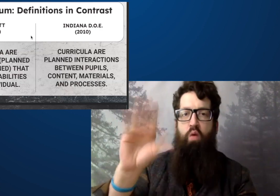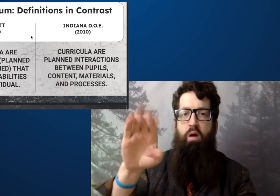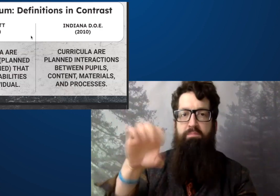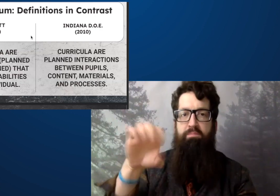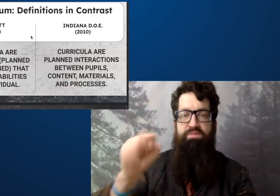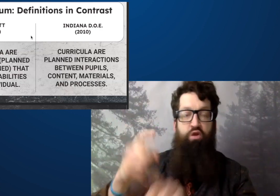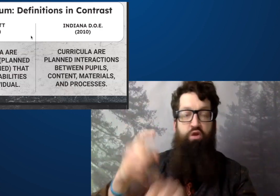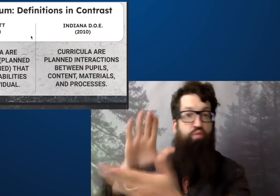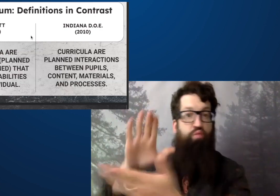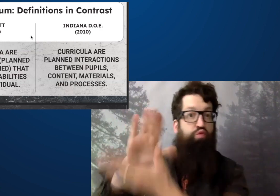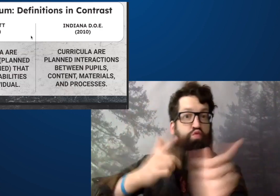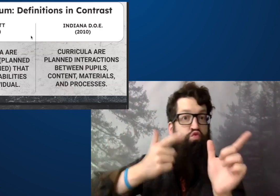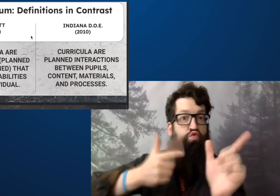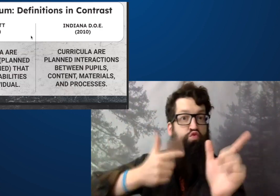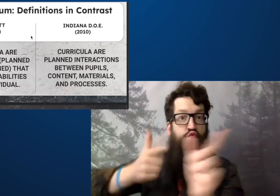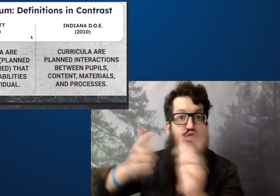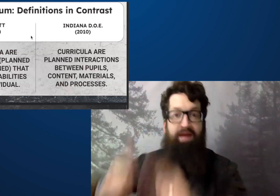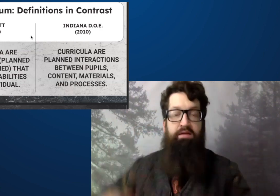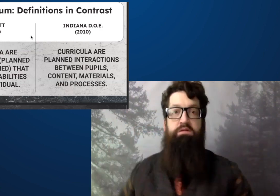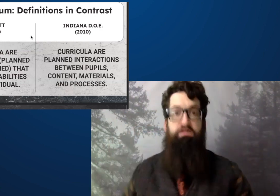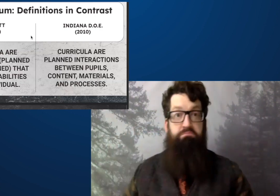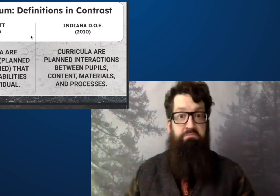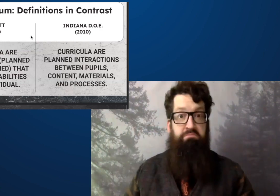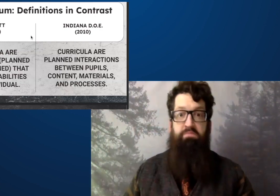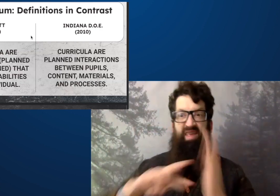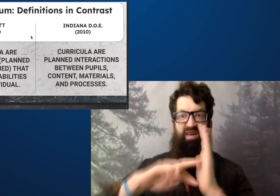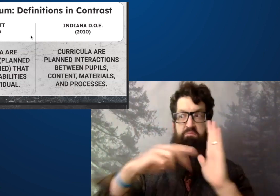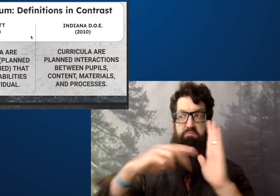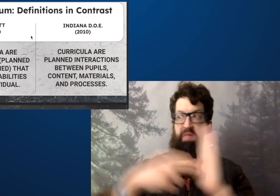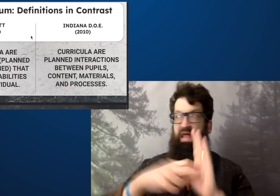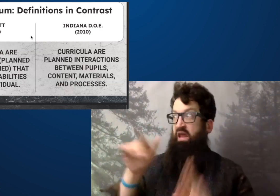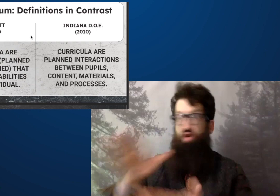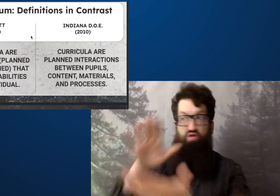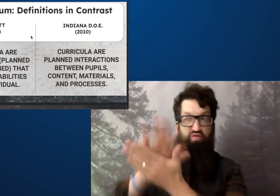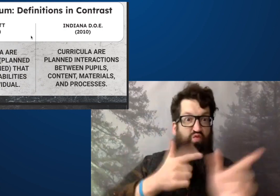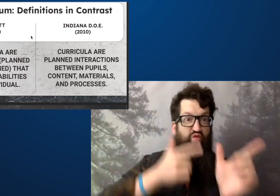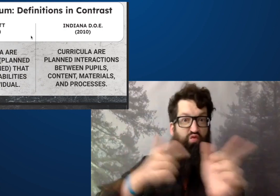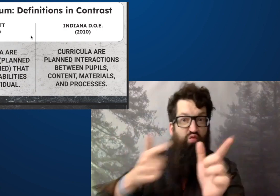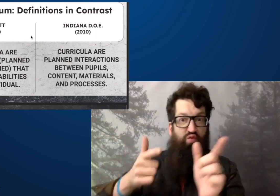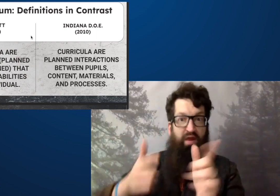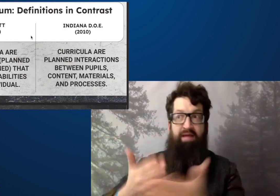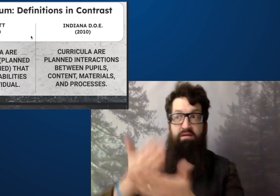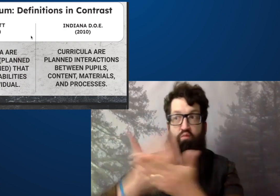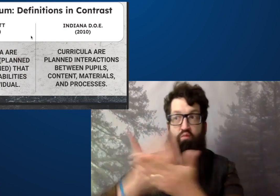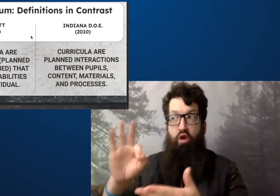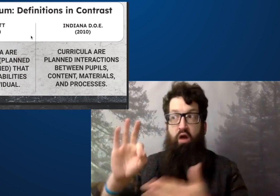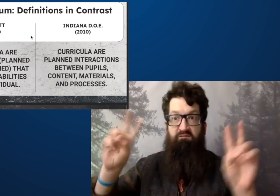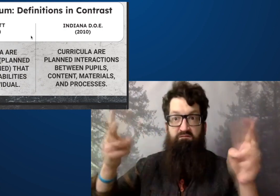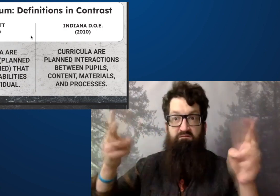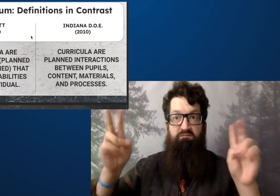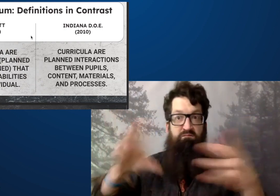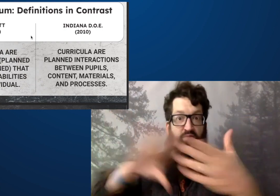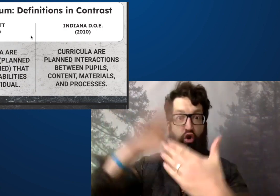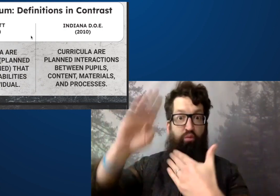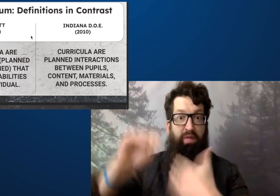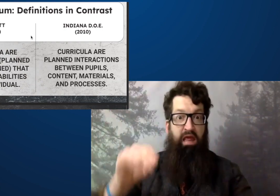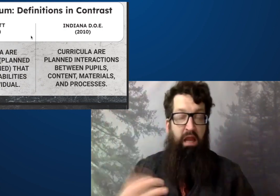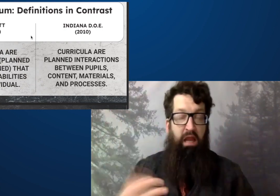and the consequences or outcomes of these mass shootings,